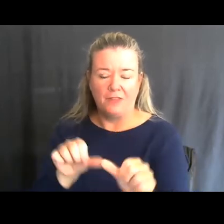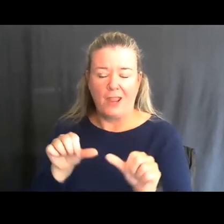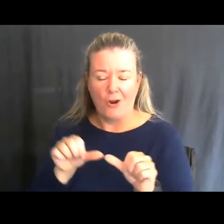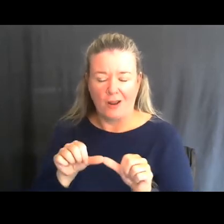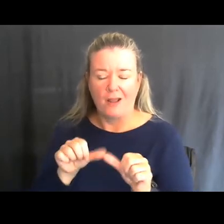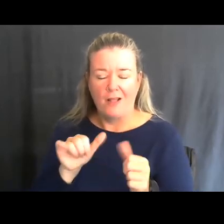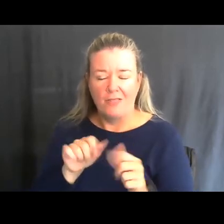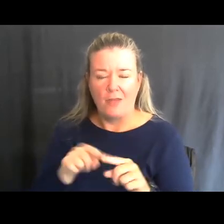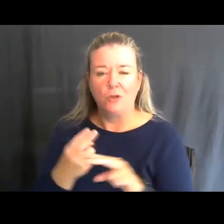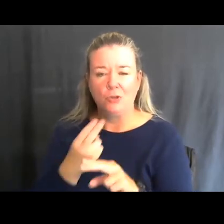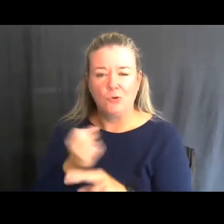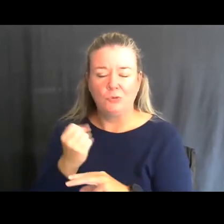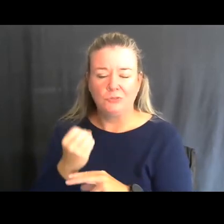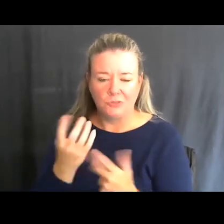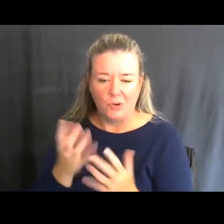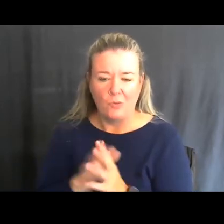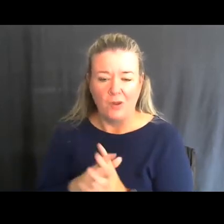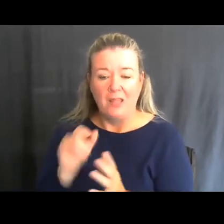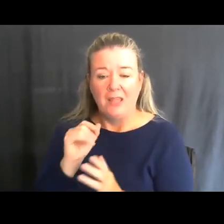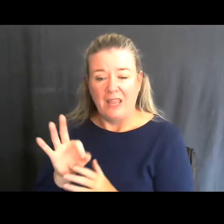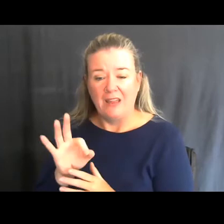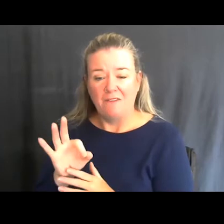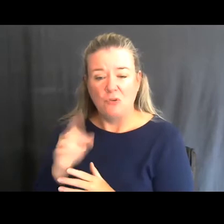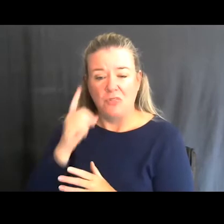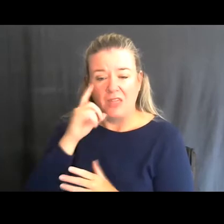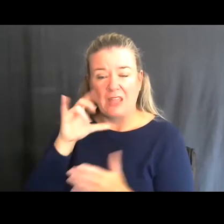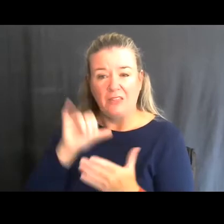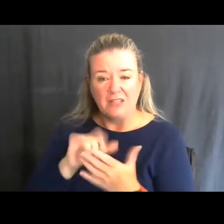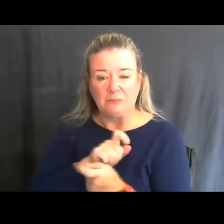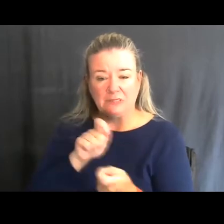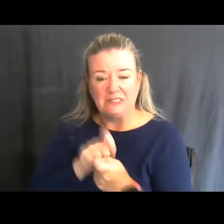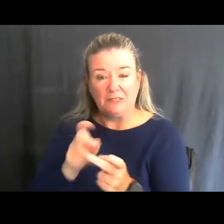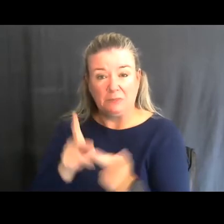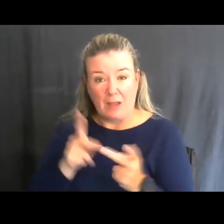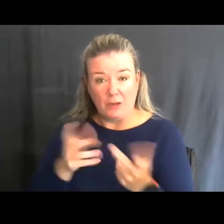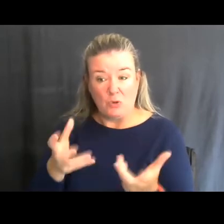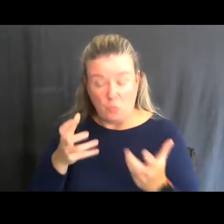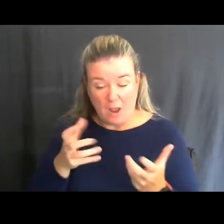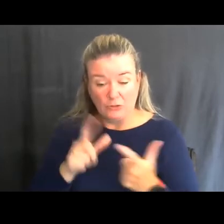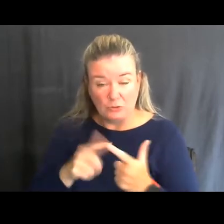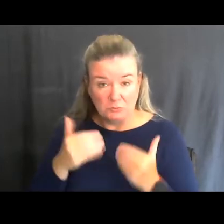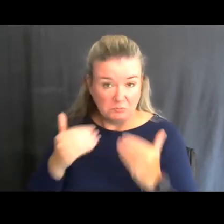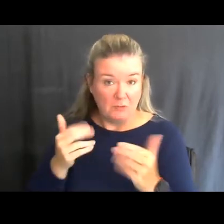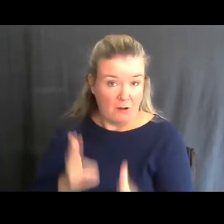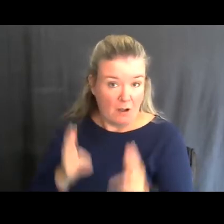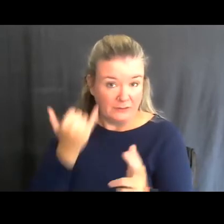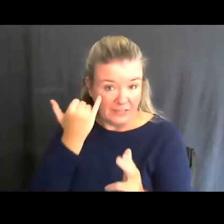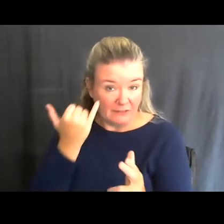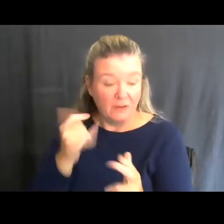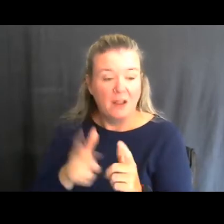And so, if you think that there's a certain spot you want to go hunt, you can take a look